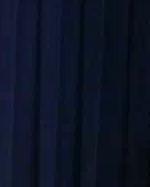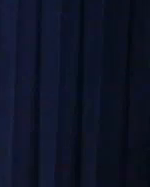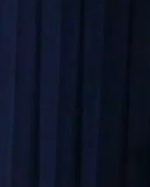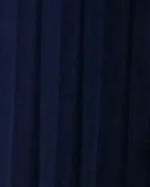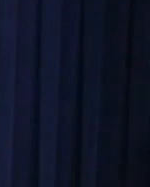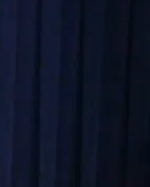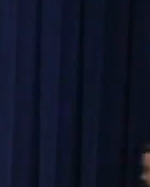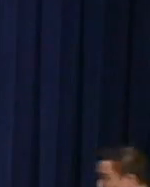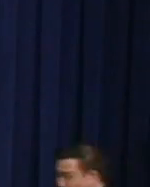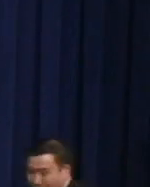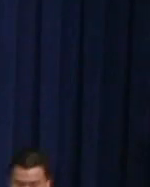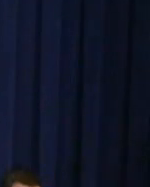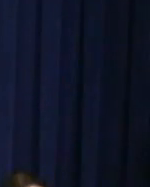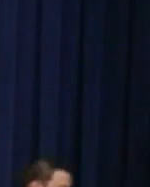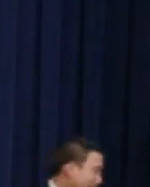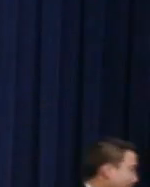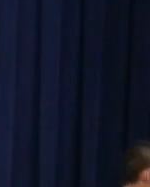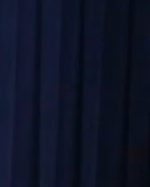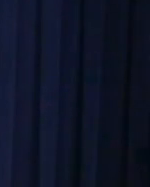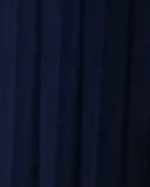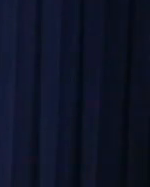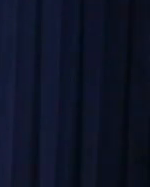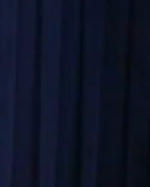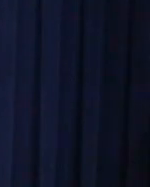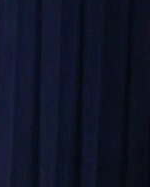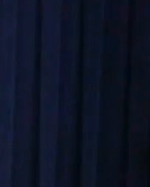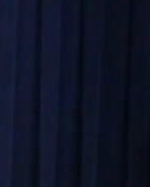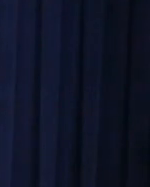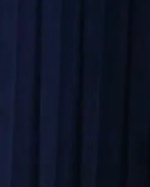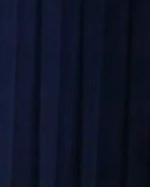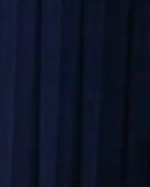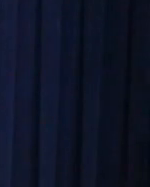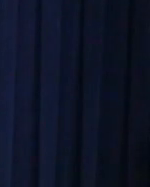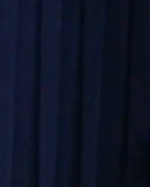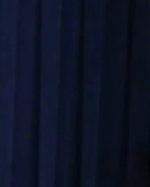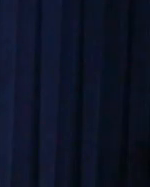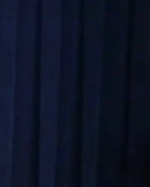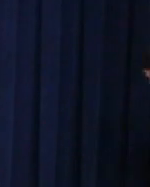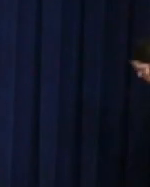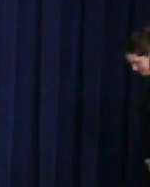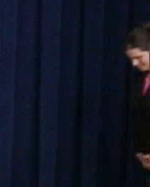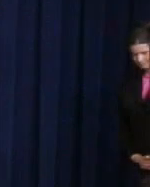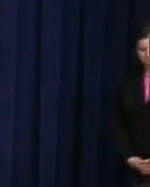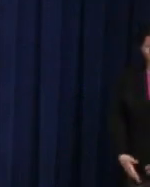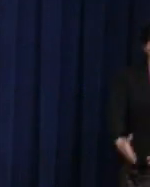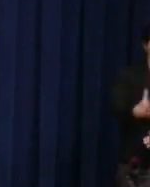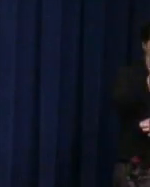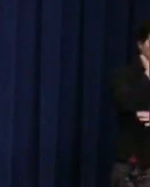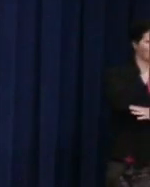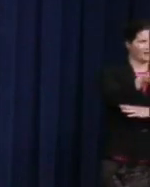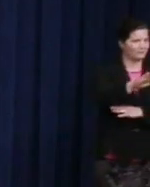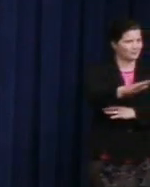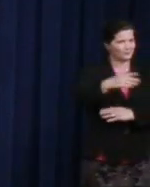Gatum Rogaban: All right, good afternoon and welcome to the White House. My name is Gatum Rogabon and I have the honor